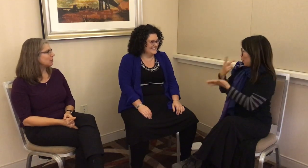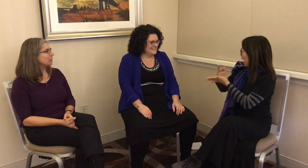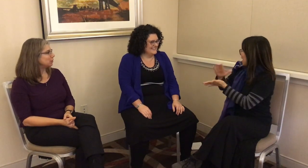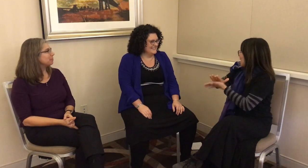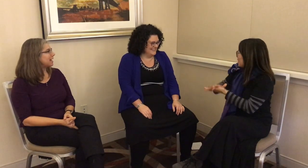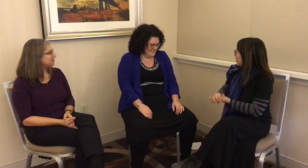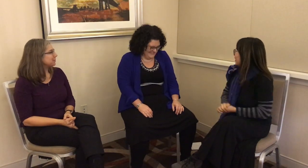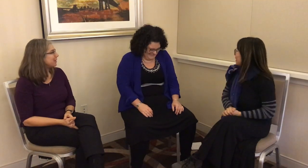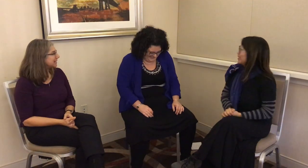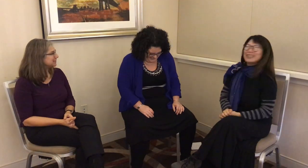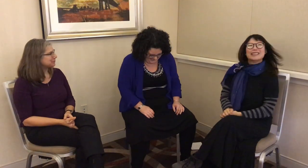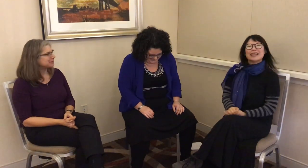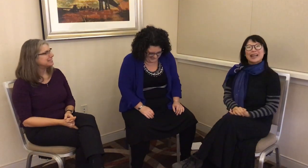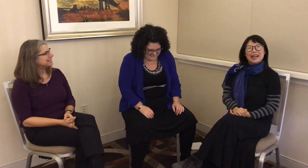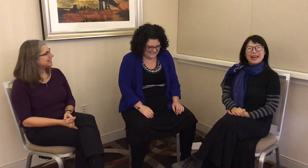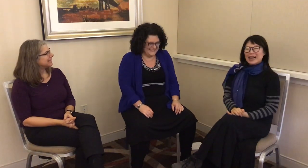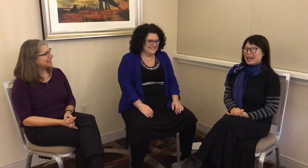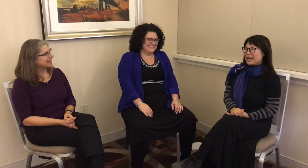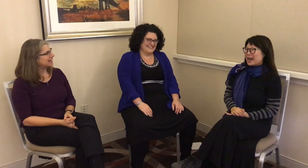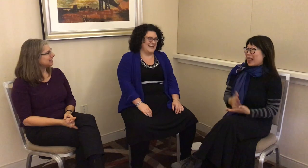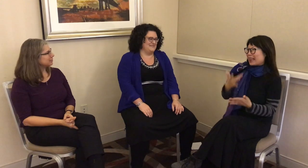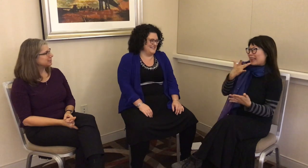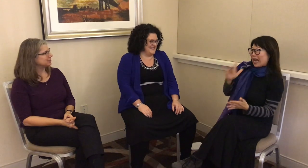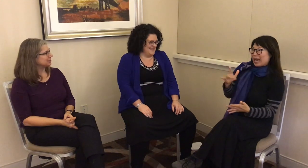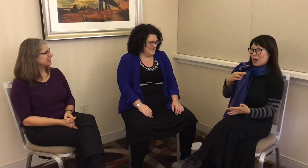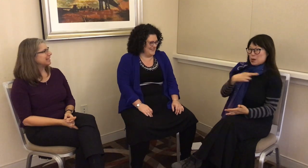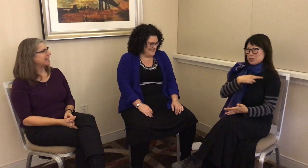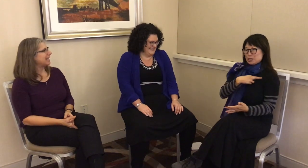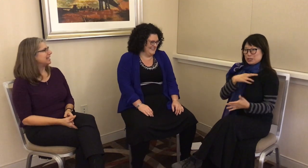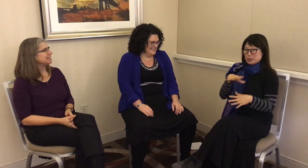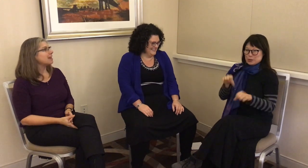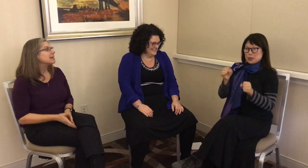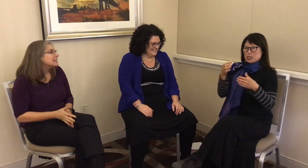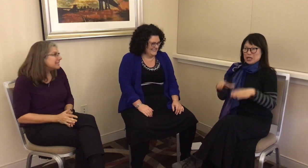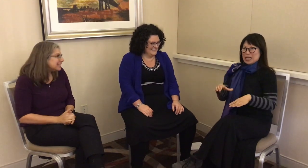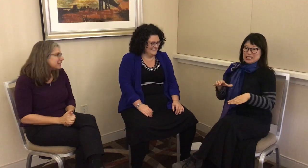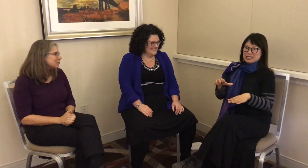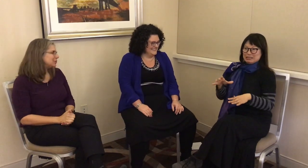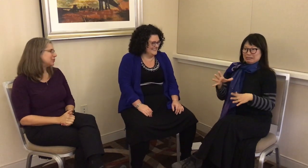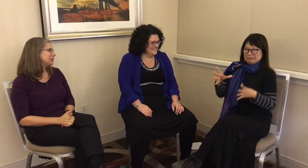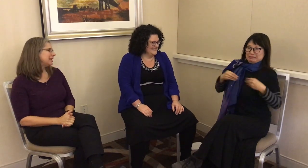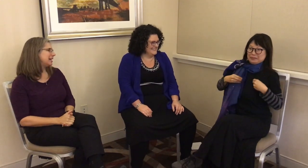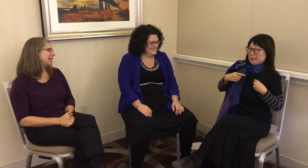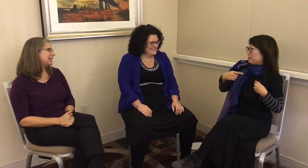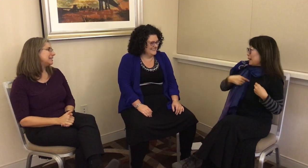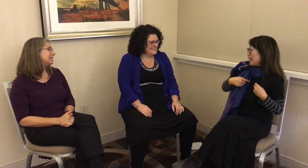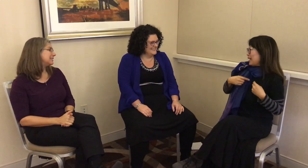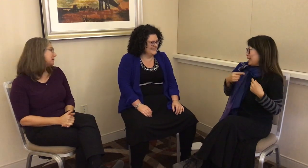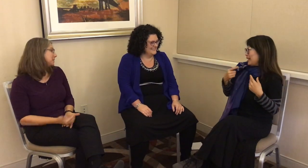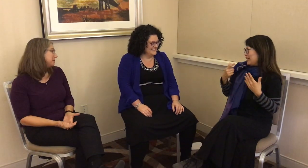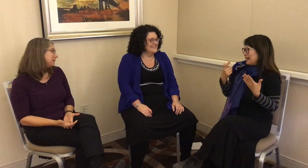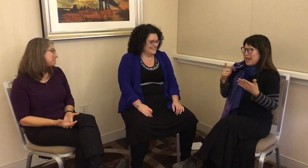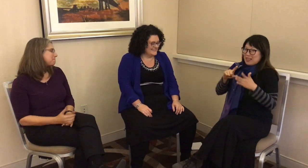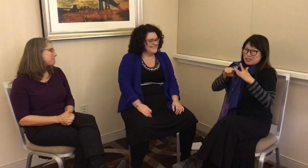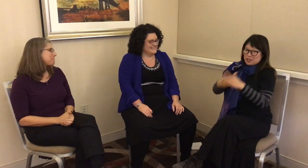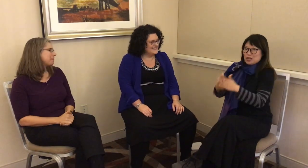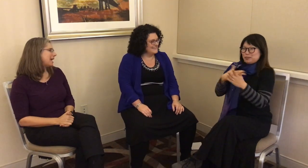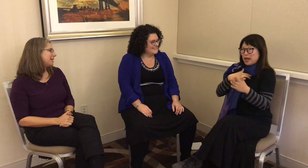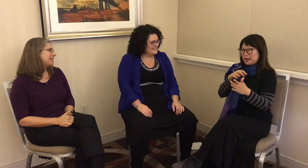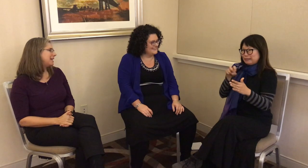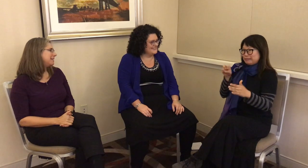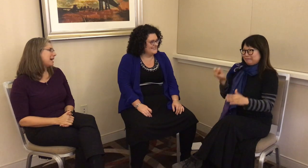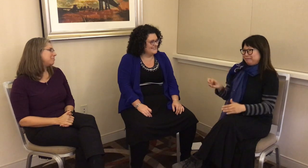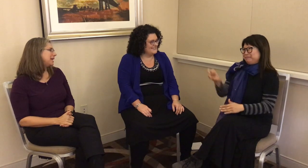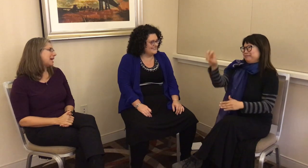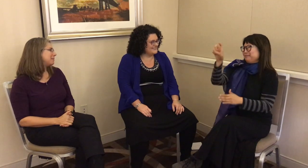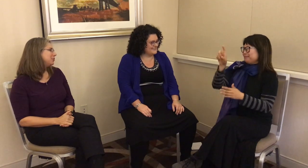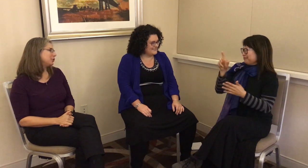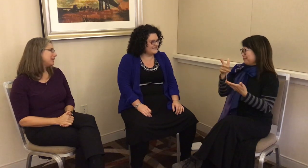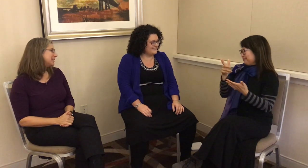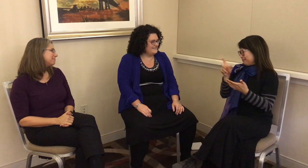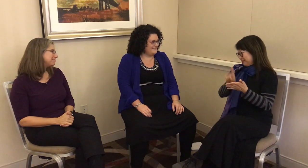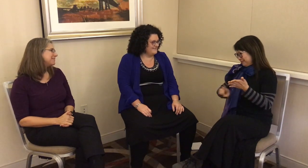when you applied for grad school. Luckily, Richard accepted me. Then, that began my journey